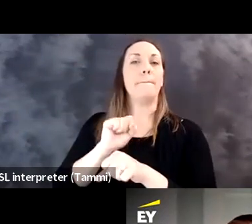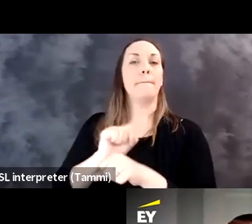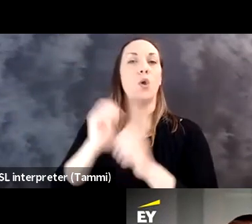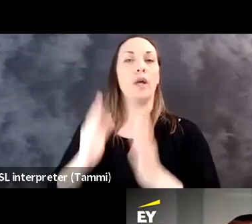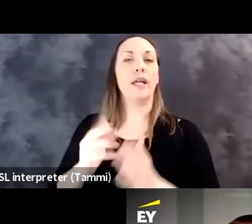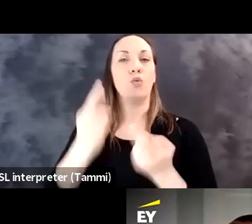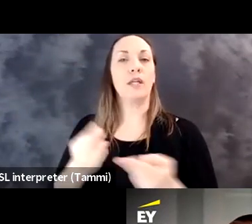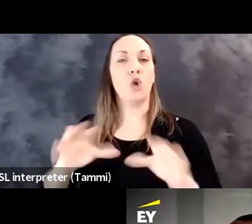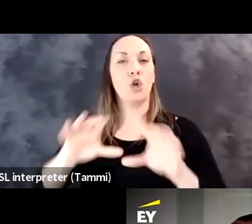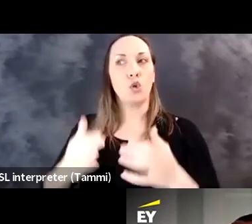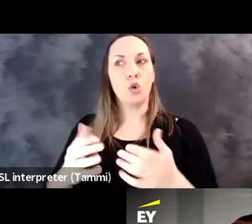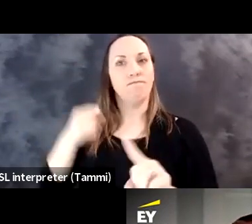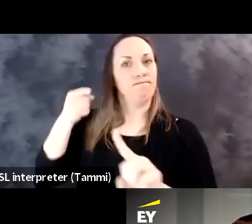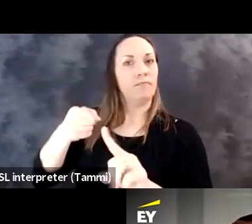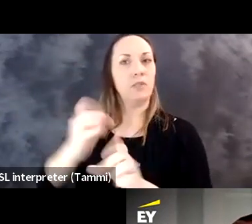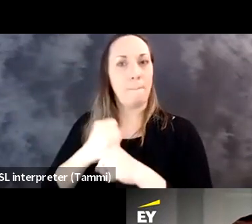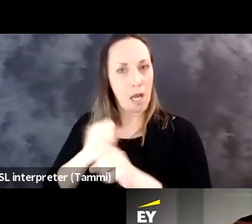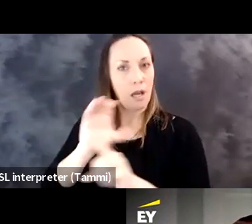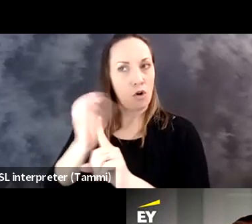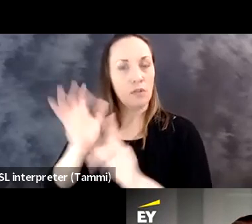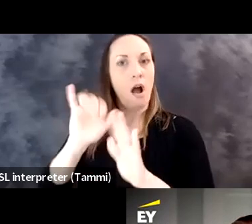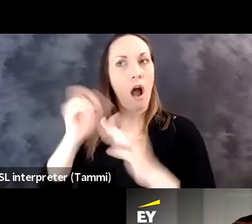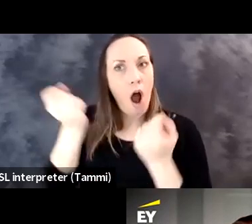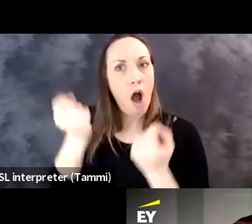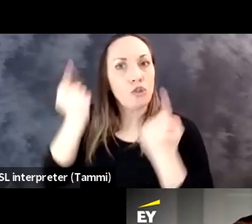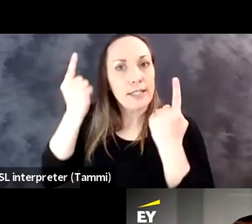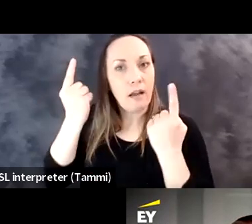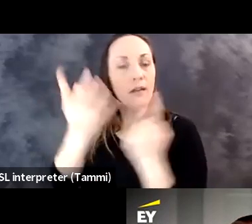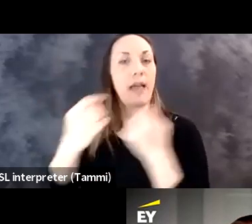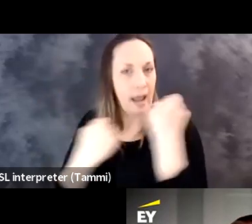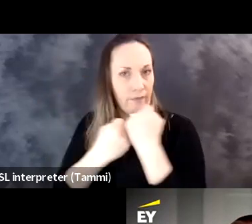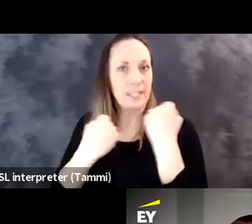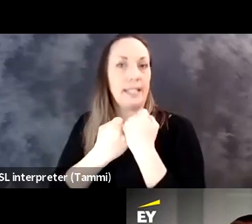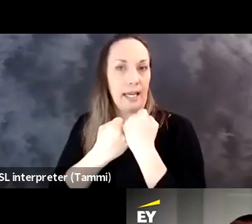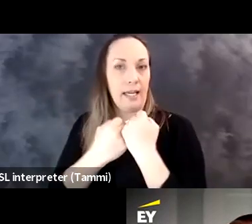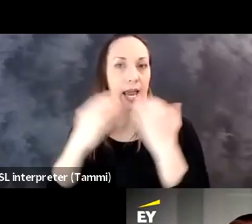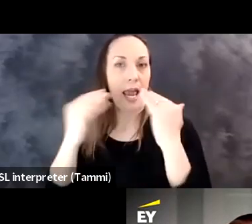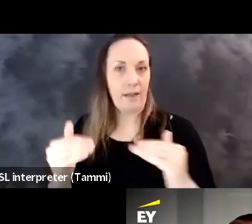One of which is Ability, and Ability is AT&T's employee resources group dedicated to creating a culture of